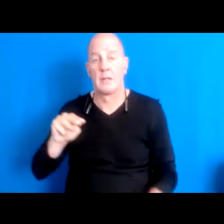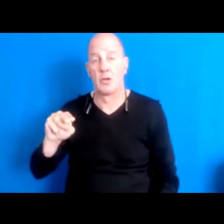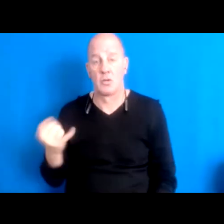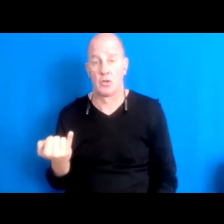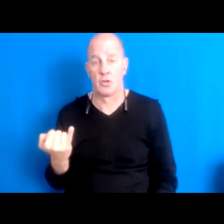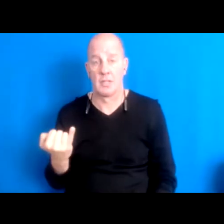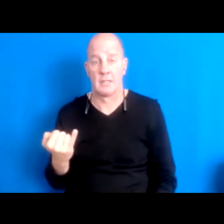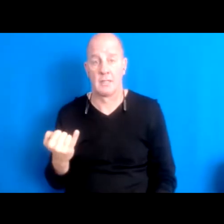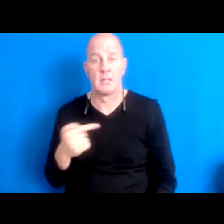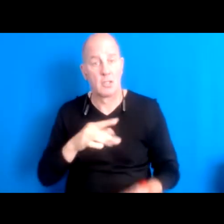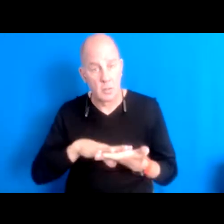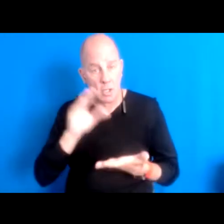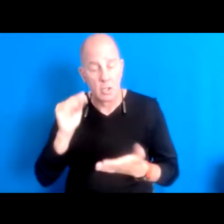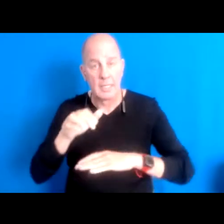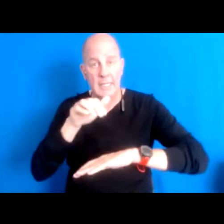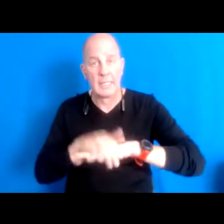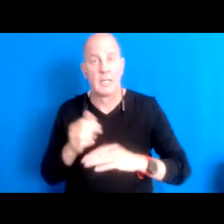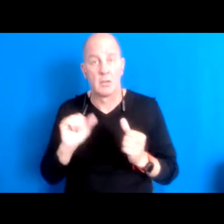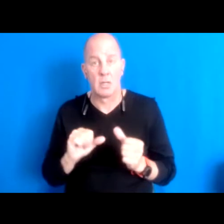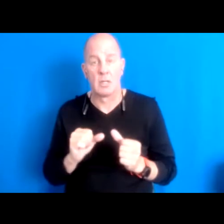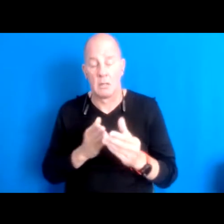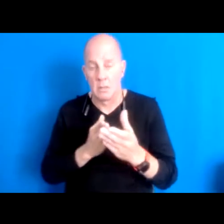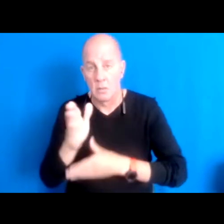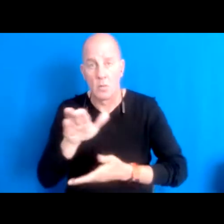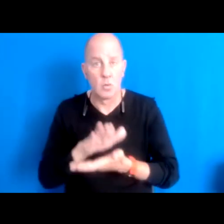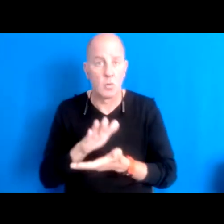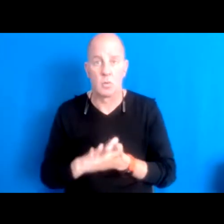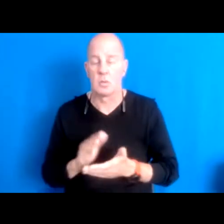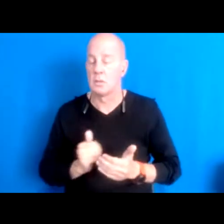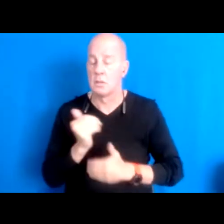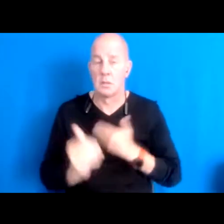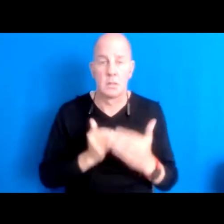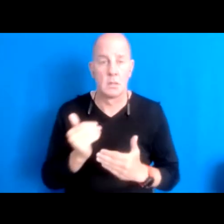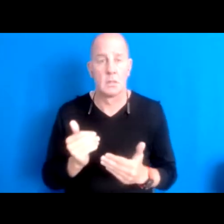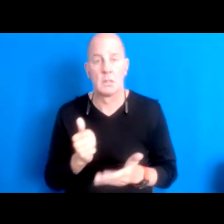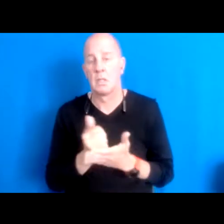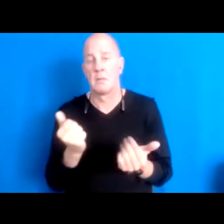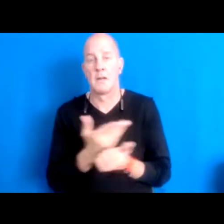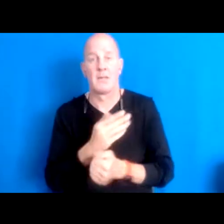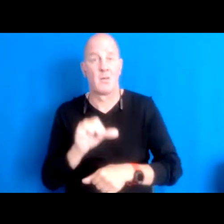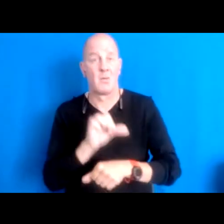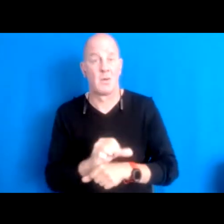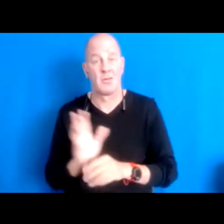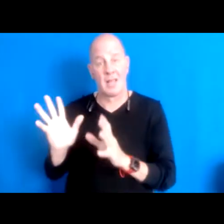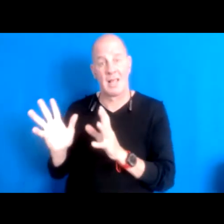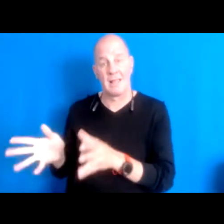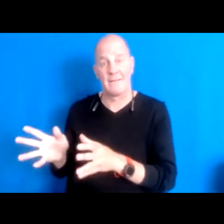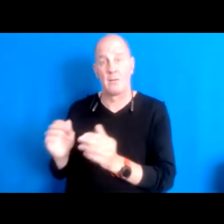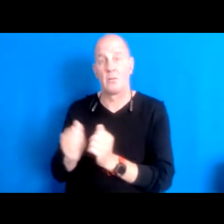learning English you know trying to go through school and just trying to make things work and so left him in the hands of family, which he thought was safe, but that's where